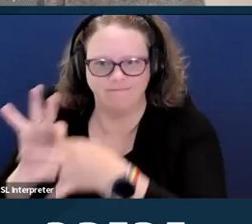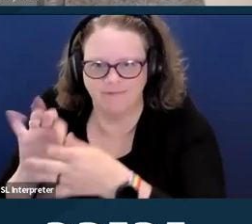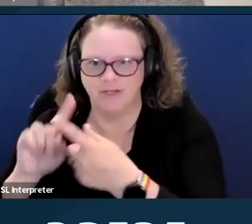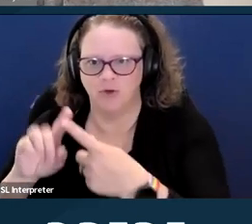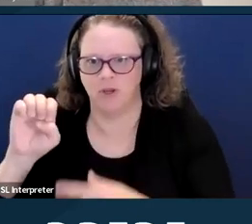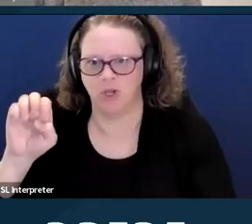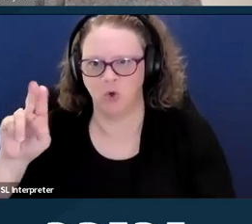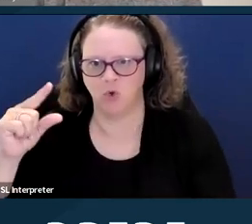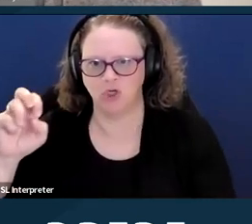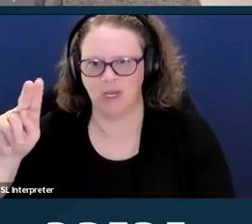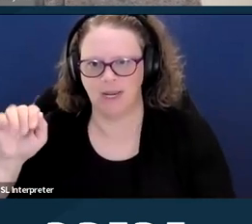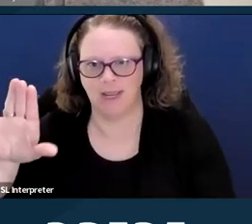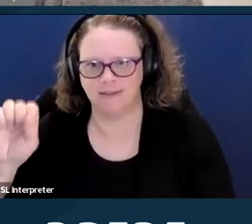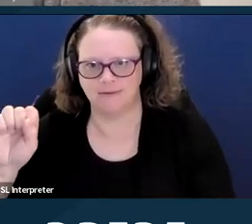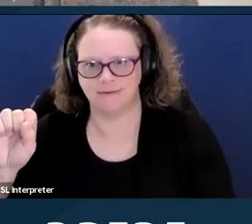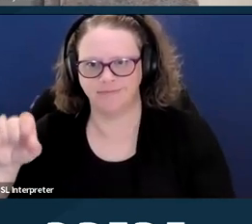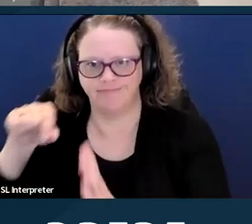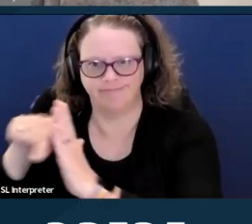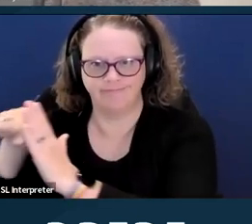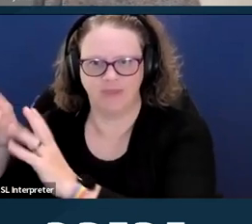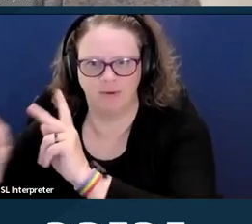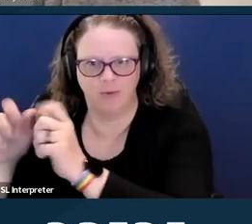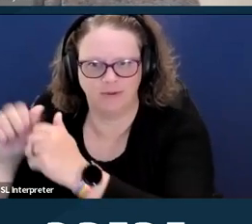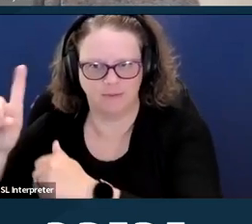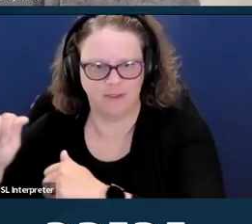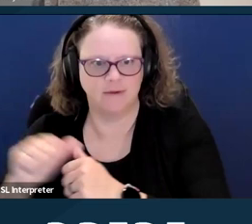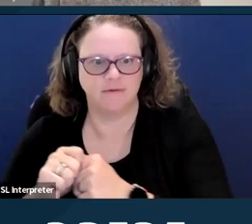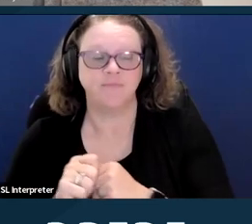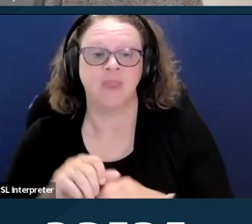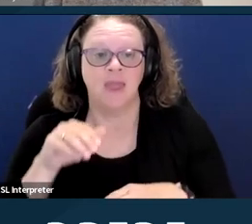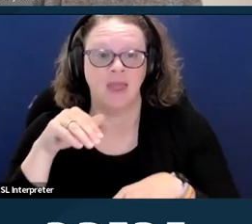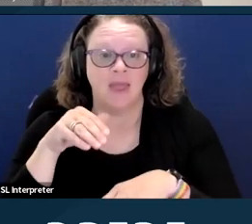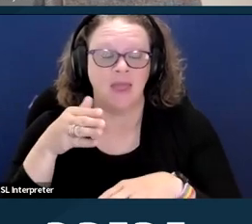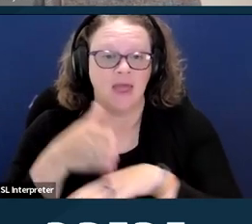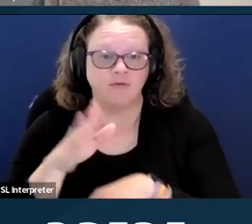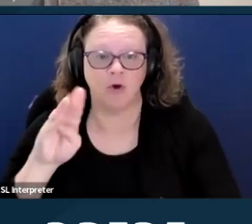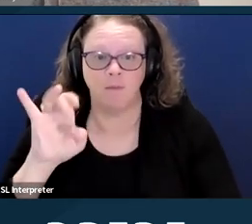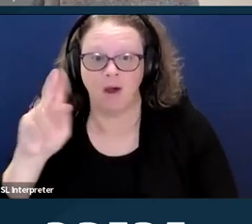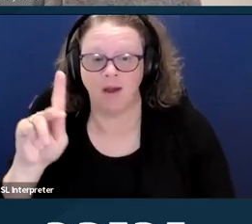and the practice continues in some states today. Women of color were more likely